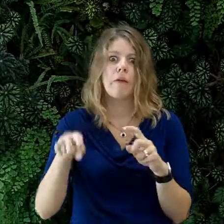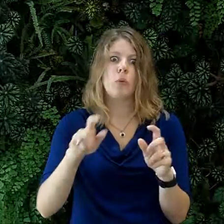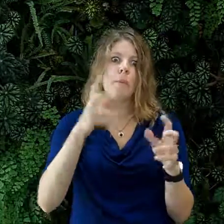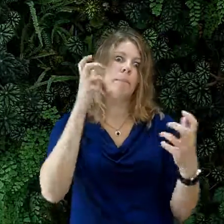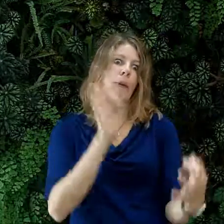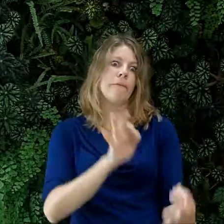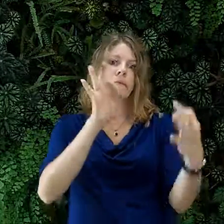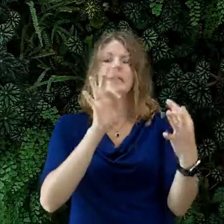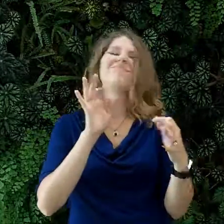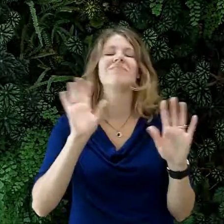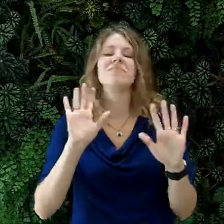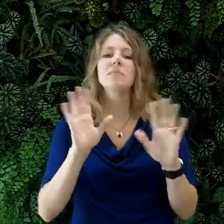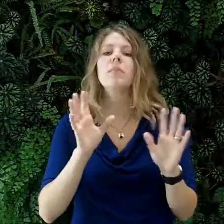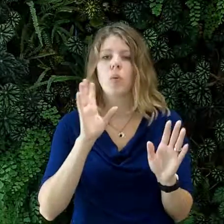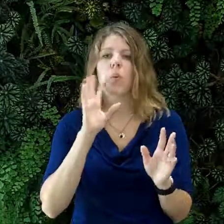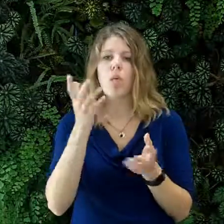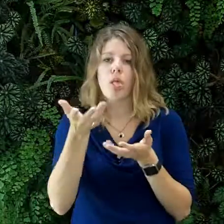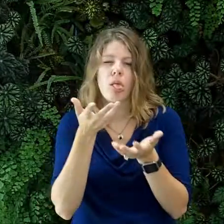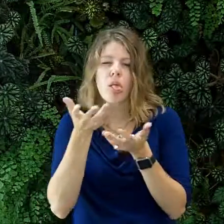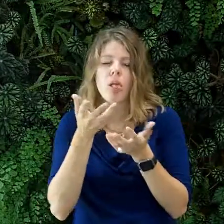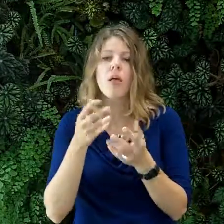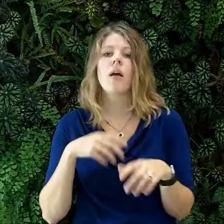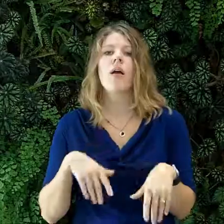So don't worry if your form is not completely perfect. I will work with you on the logistics.